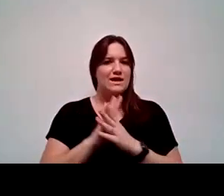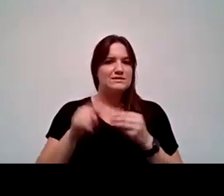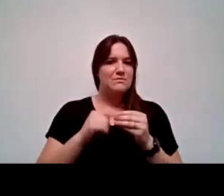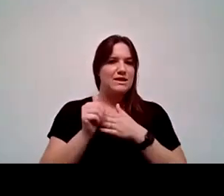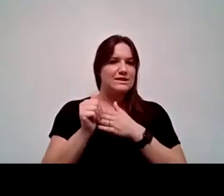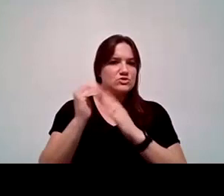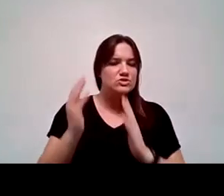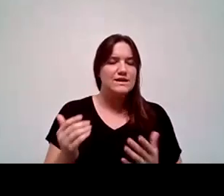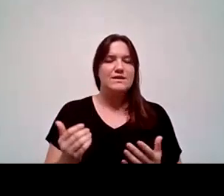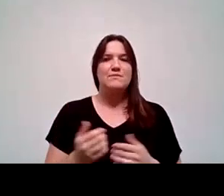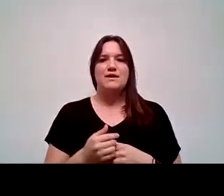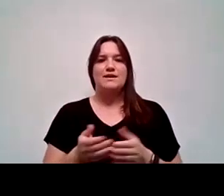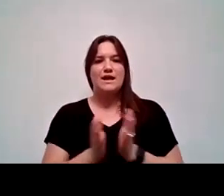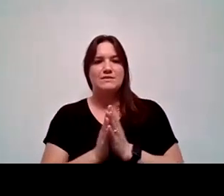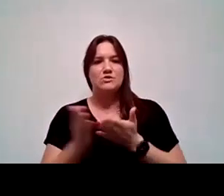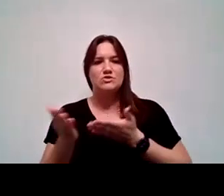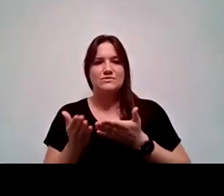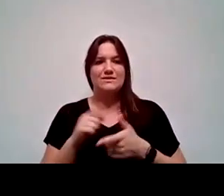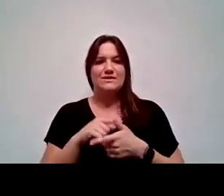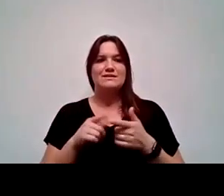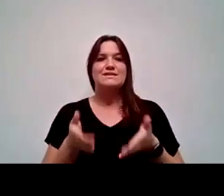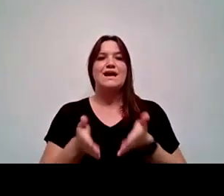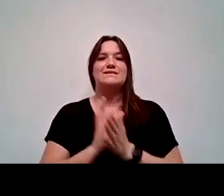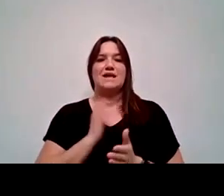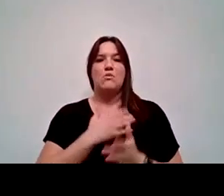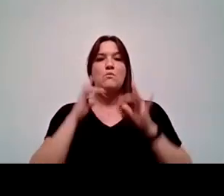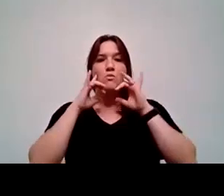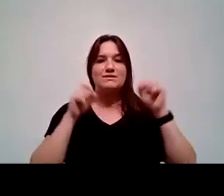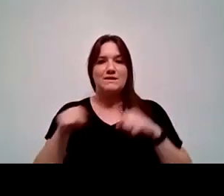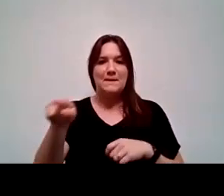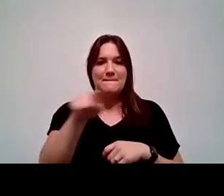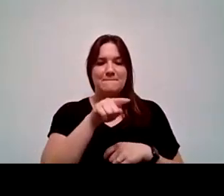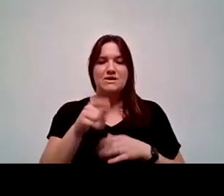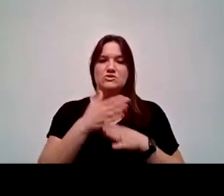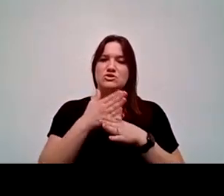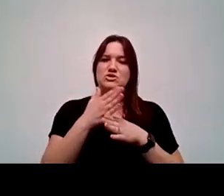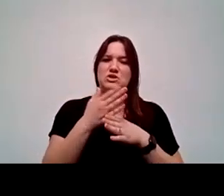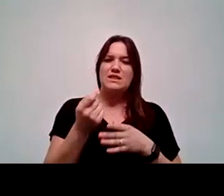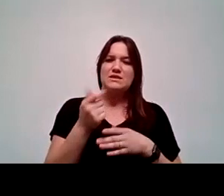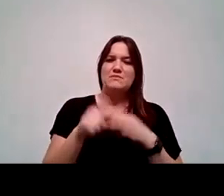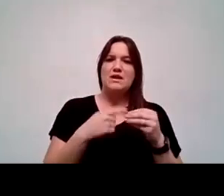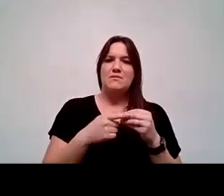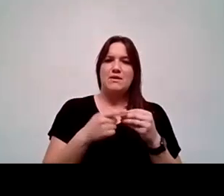and to ask about servingness than to ask our presidents to share a little bit about servingness within their college?